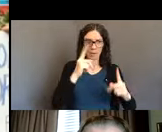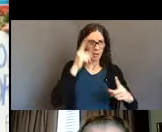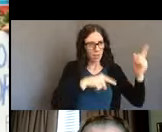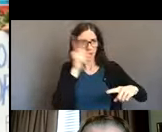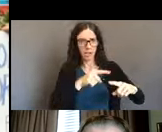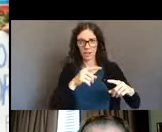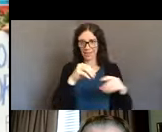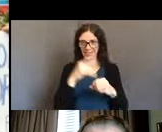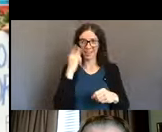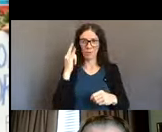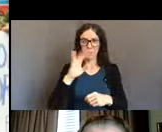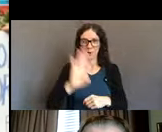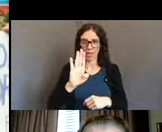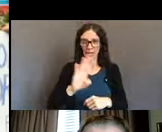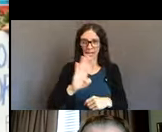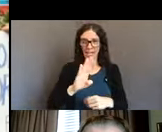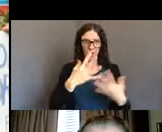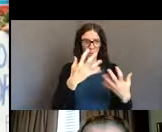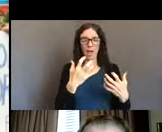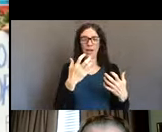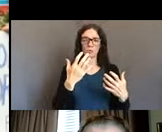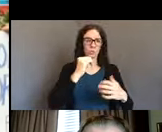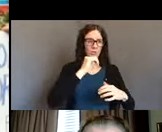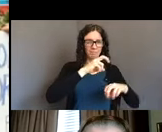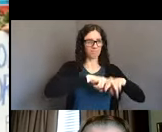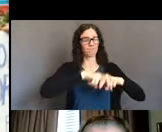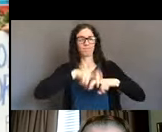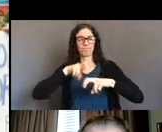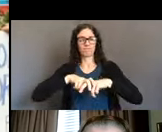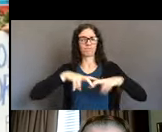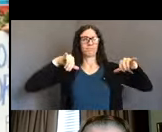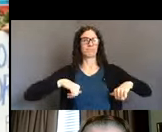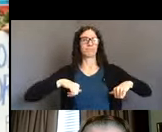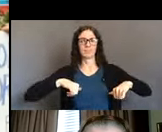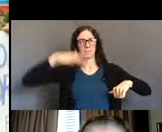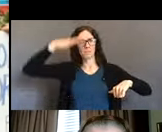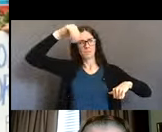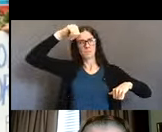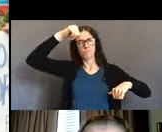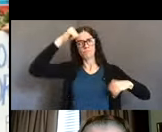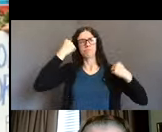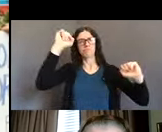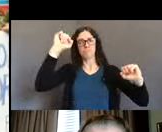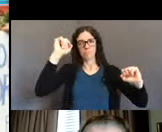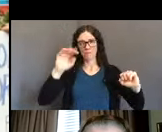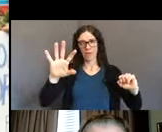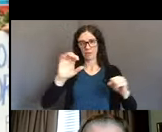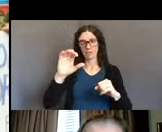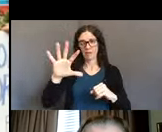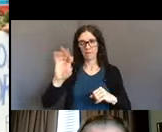And then and now we recognize that if you have a disability, you may also have other identities. You may also be queer.